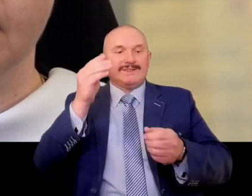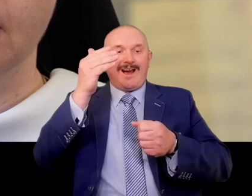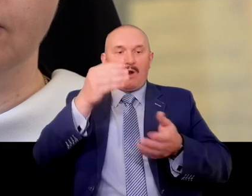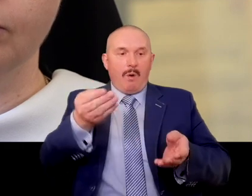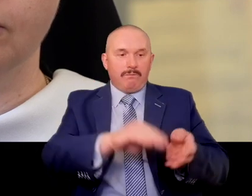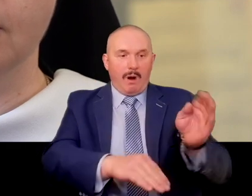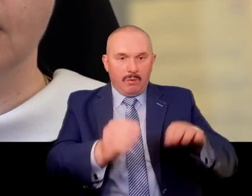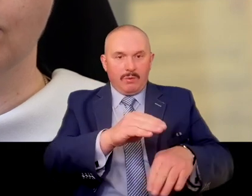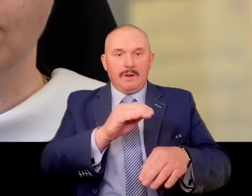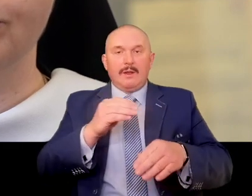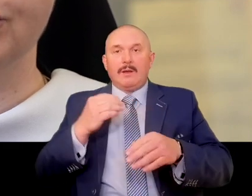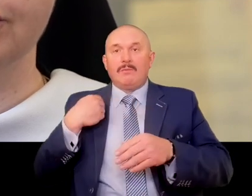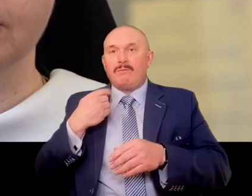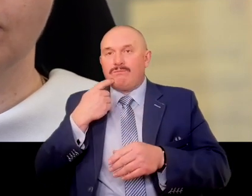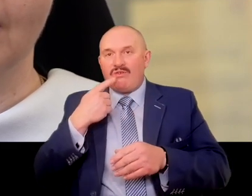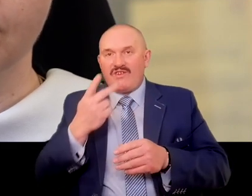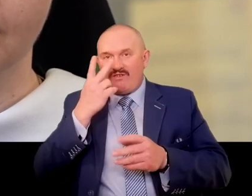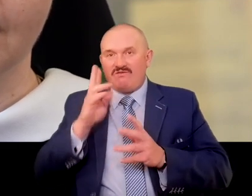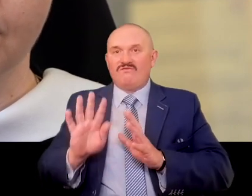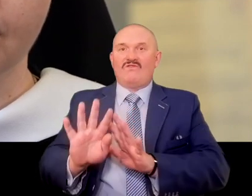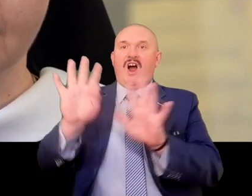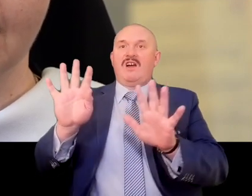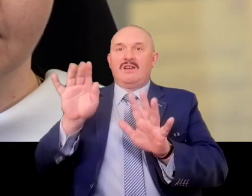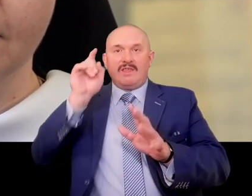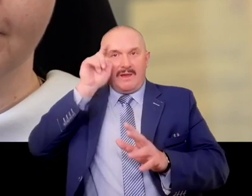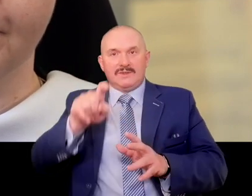and this, in a way, was the reason for Sister Alicja's arrest.